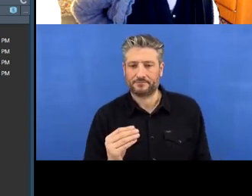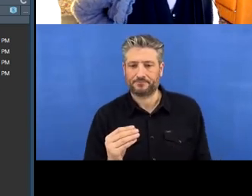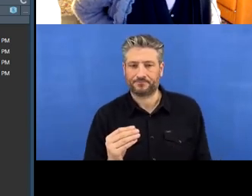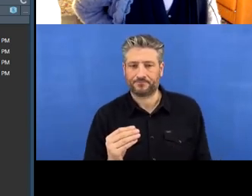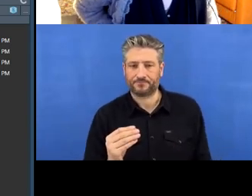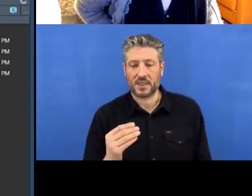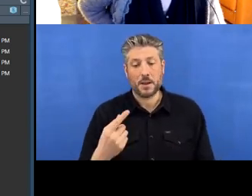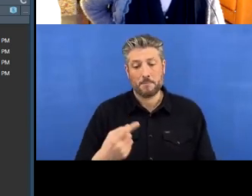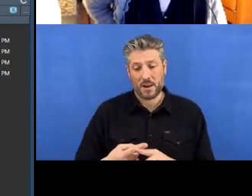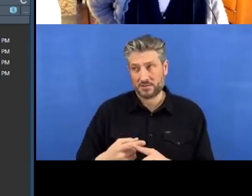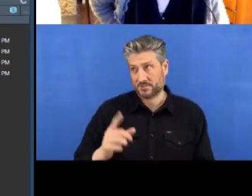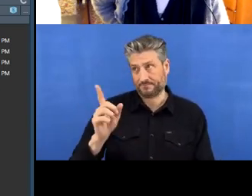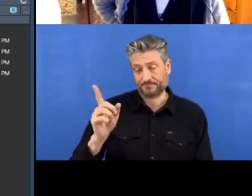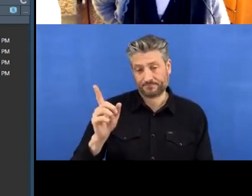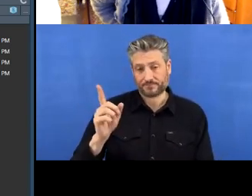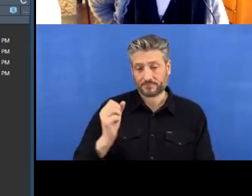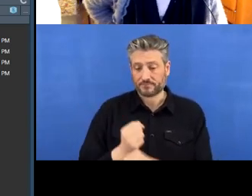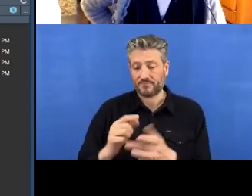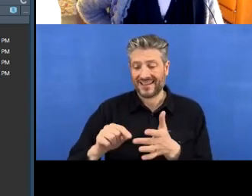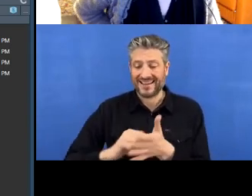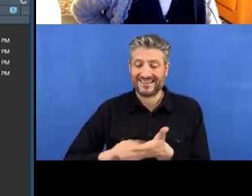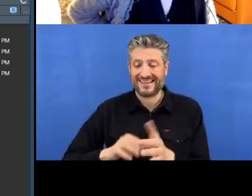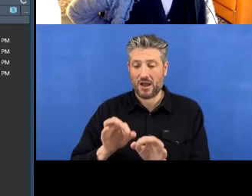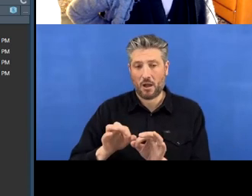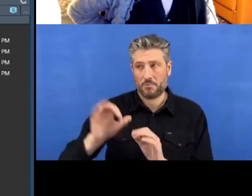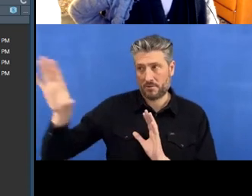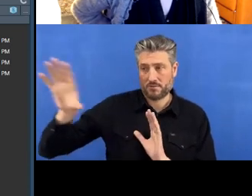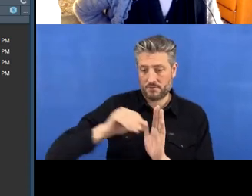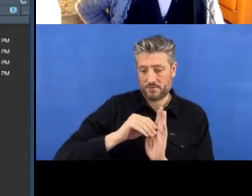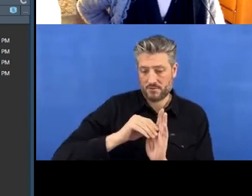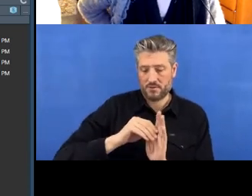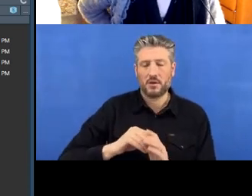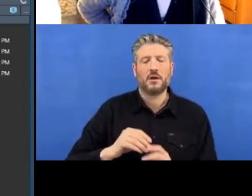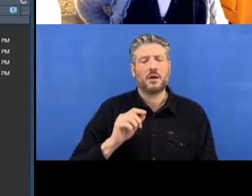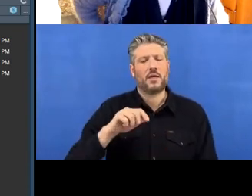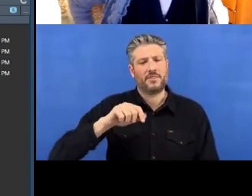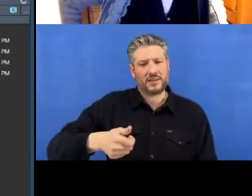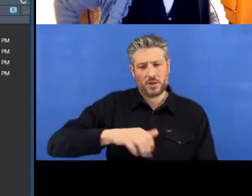When we ‘push’ something to the cloud, then we are basically sending our